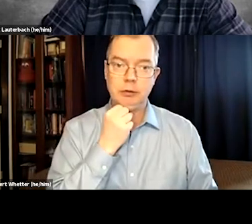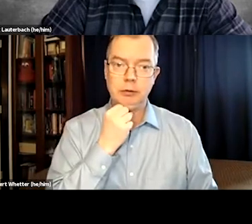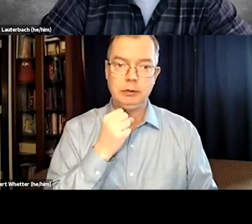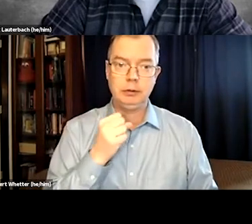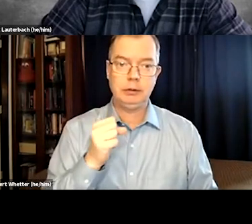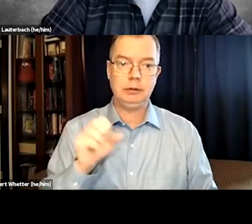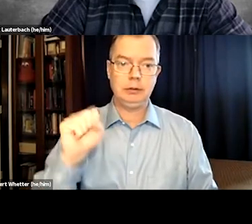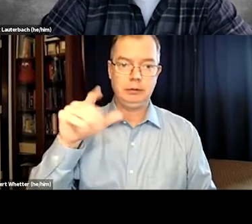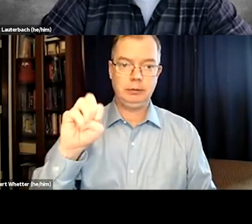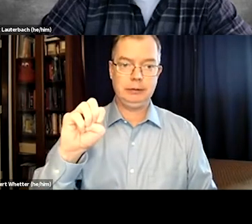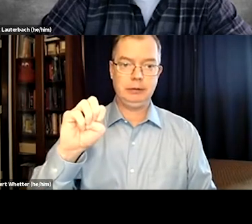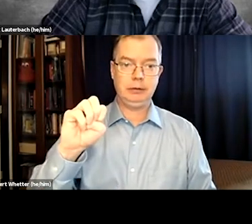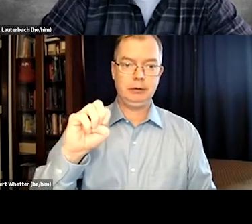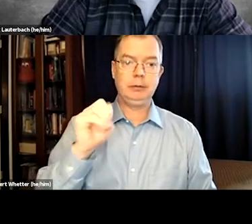Captioning is based on caring.